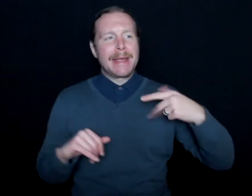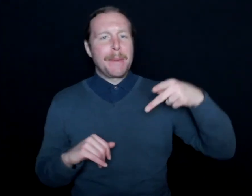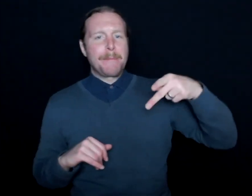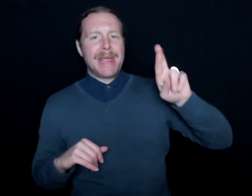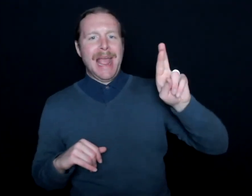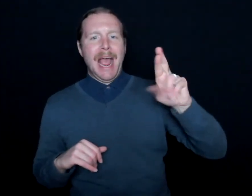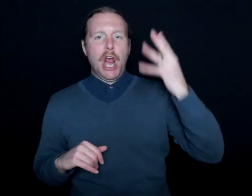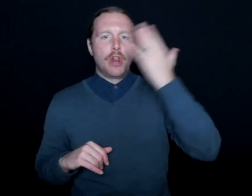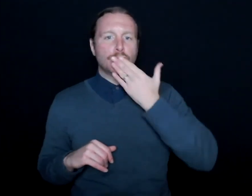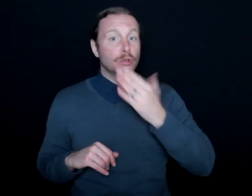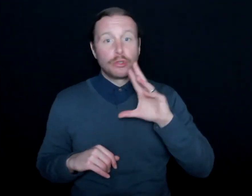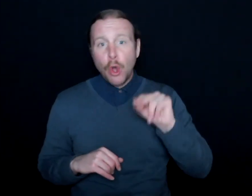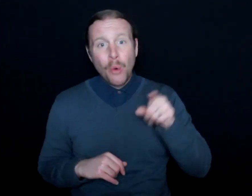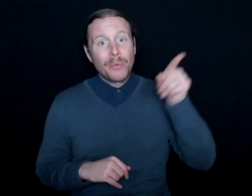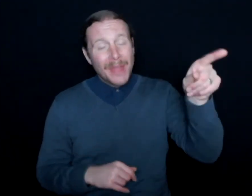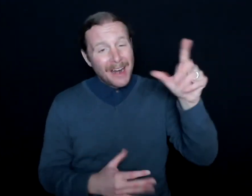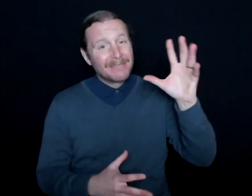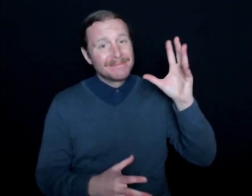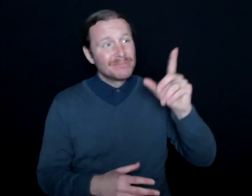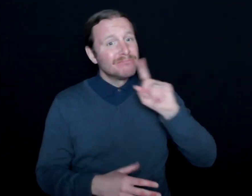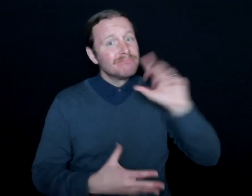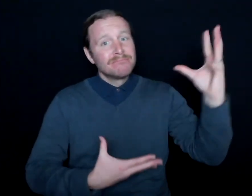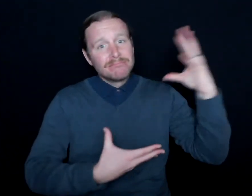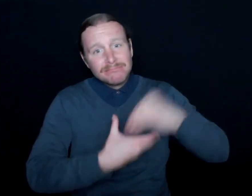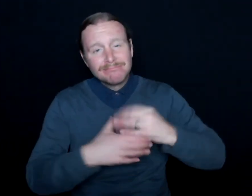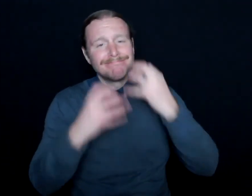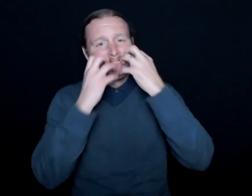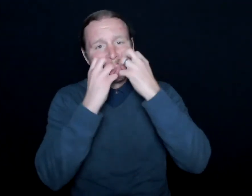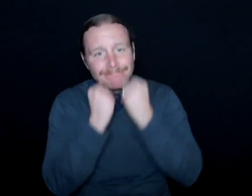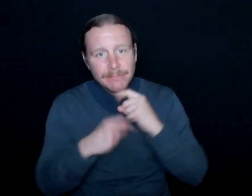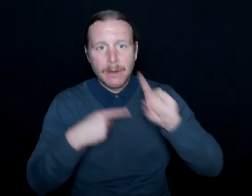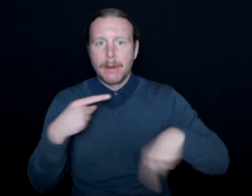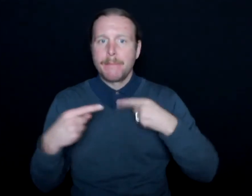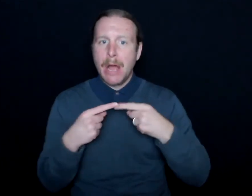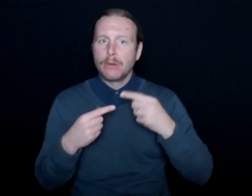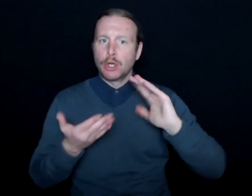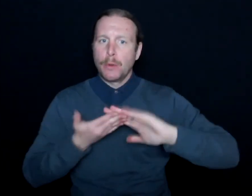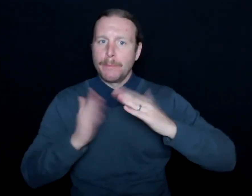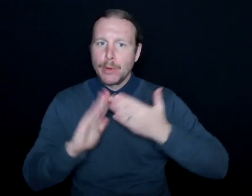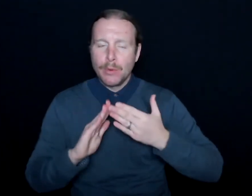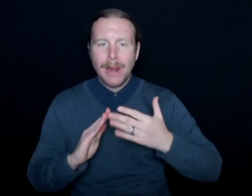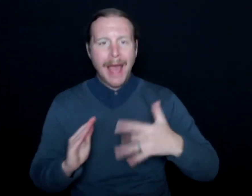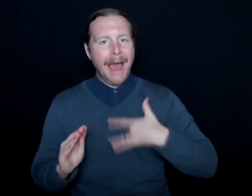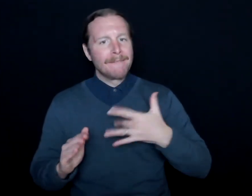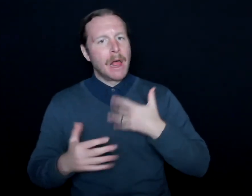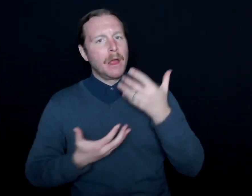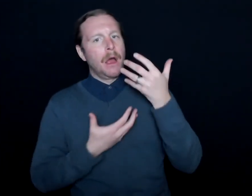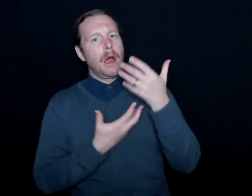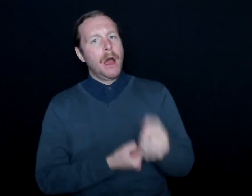It's embedded in their fabric, and you can see that. And that allowed me to feel confident in, all right,